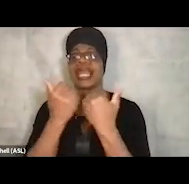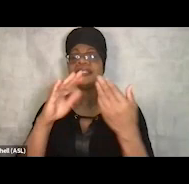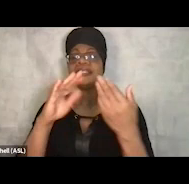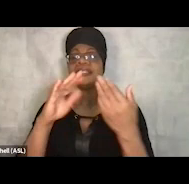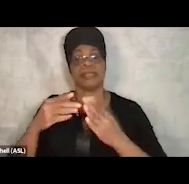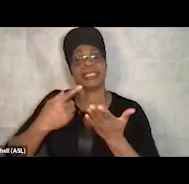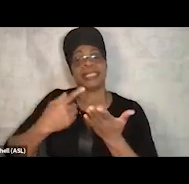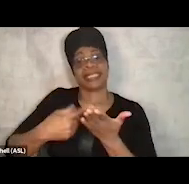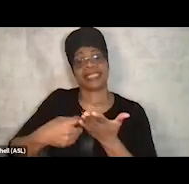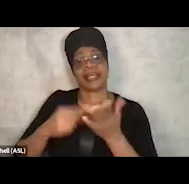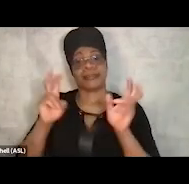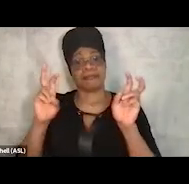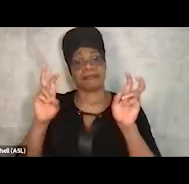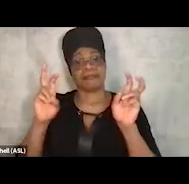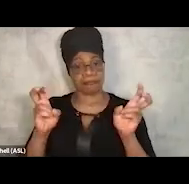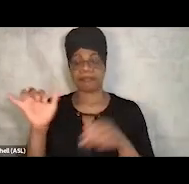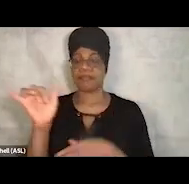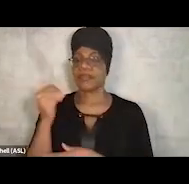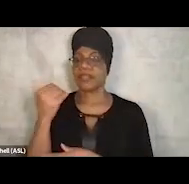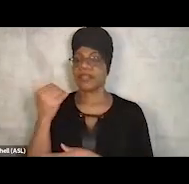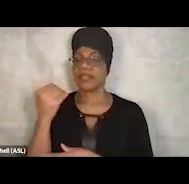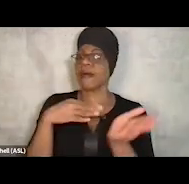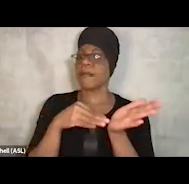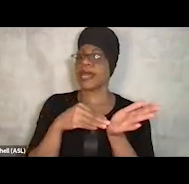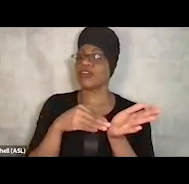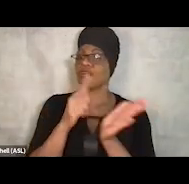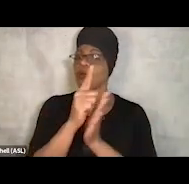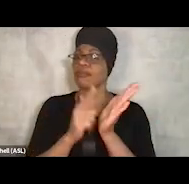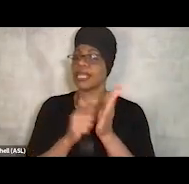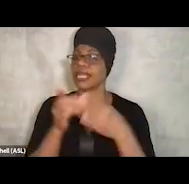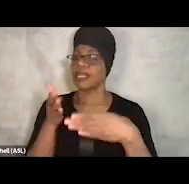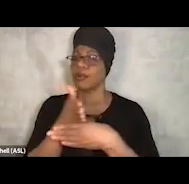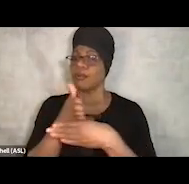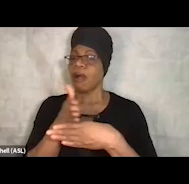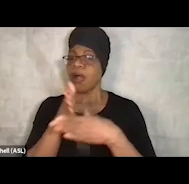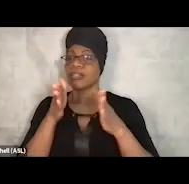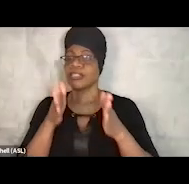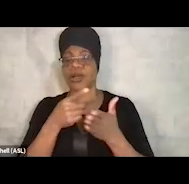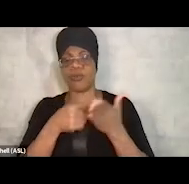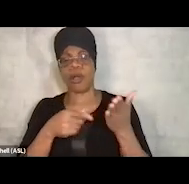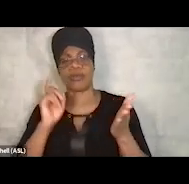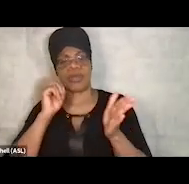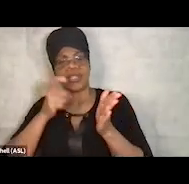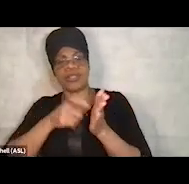We have a medical-legal partnership. So one of the big things that we see coming through the recovery community that Darrell mentioned